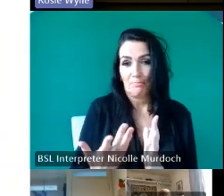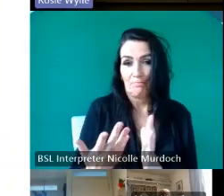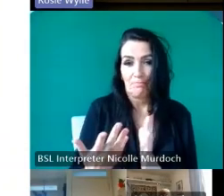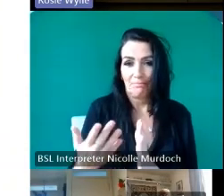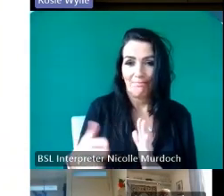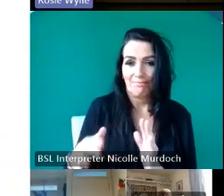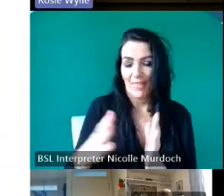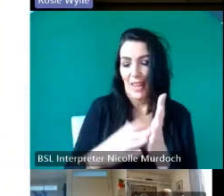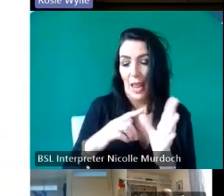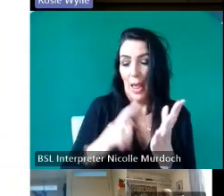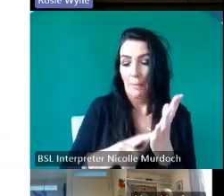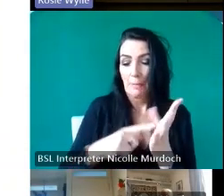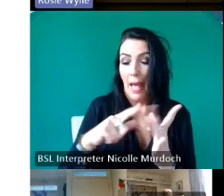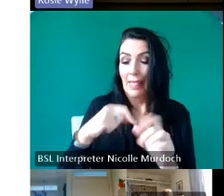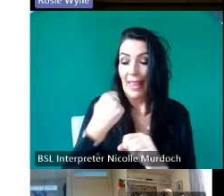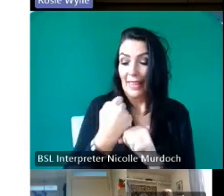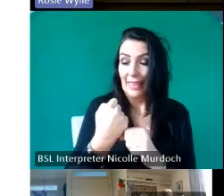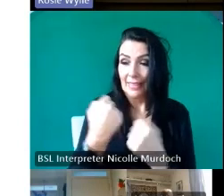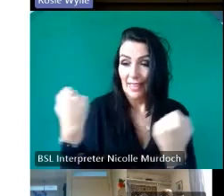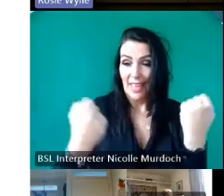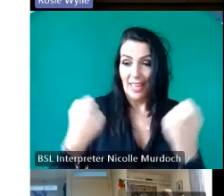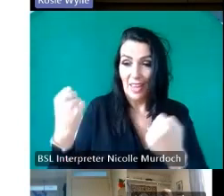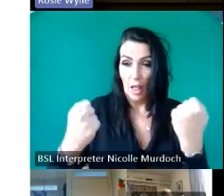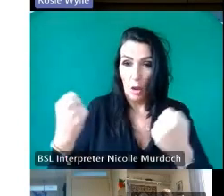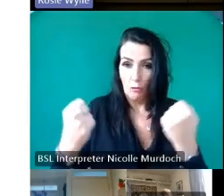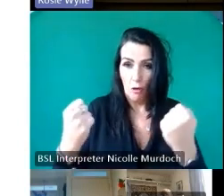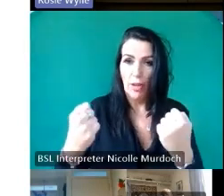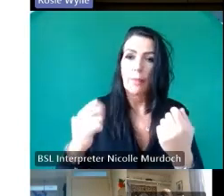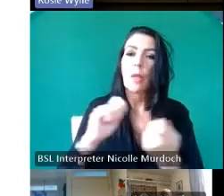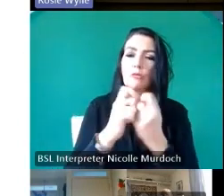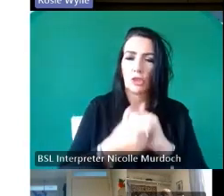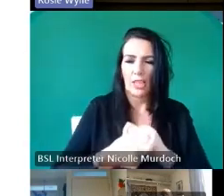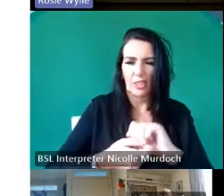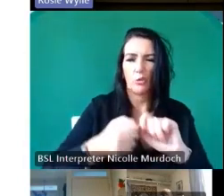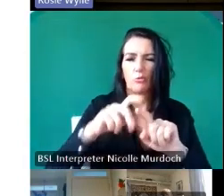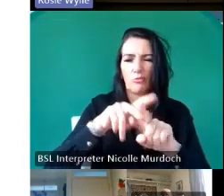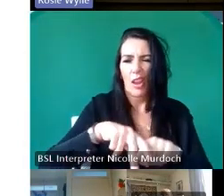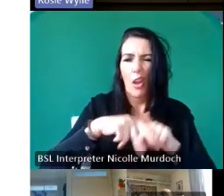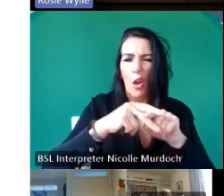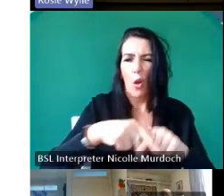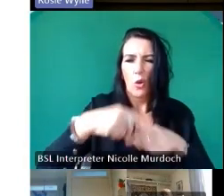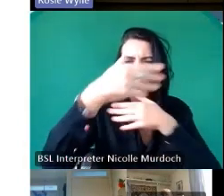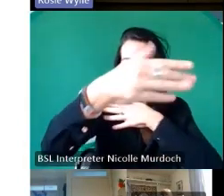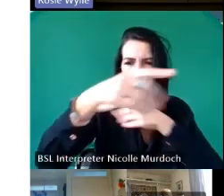a lorry and the plan was to put it in a horse box and L the Box on the M Bo didn't work like